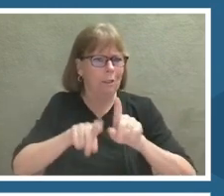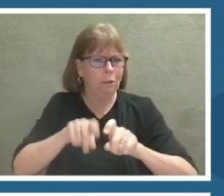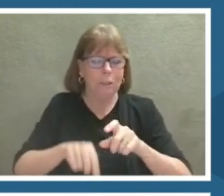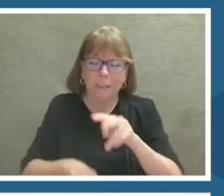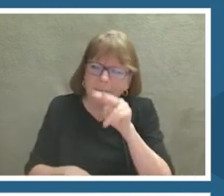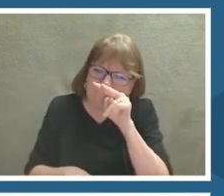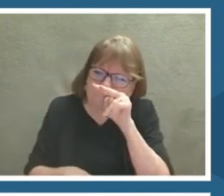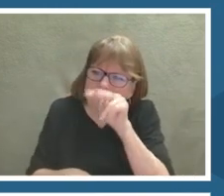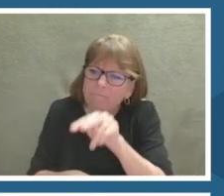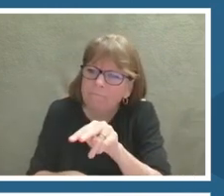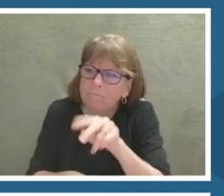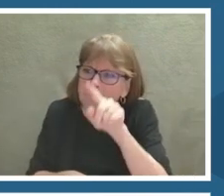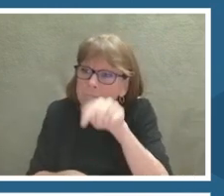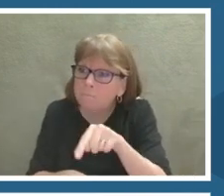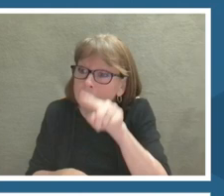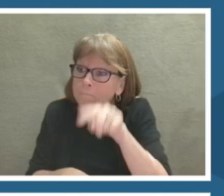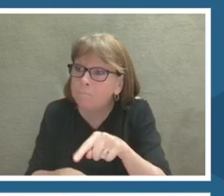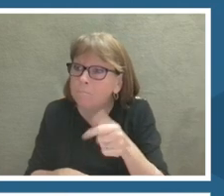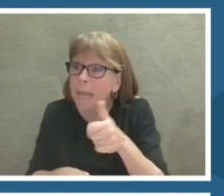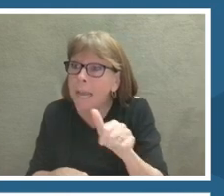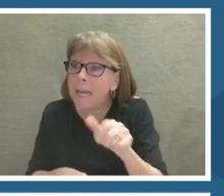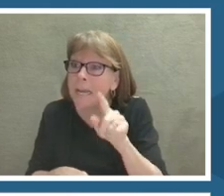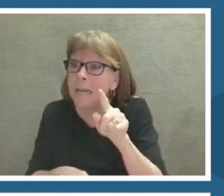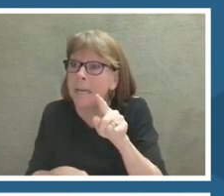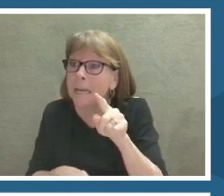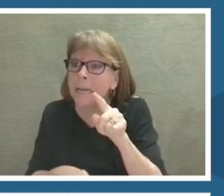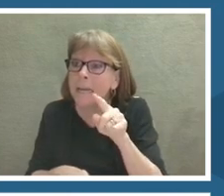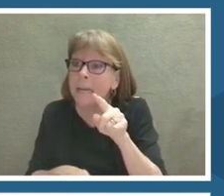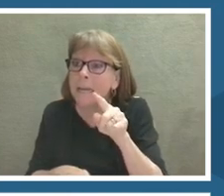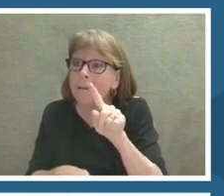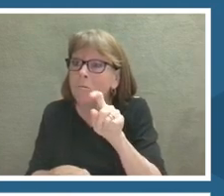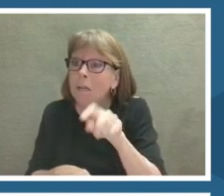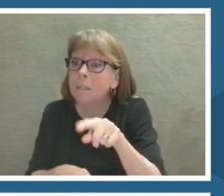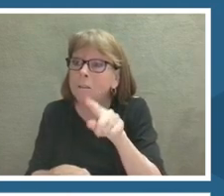Do have any questions yet? I'm still waiting on questions.